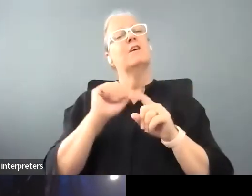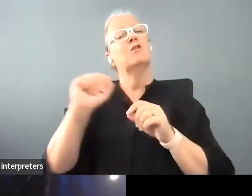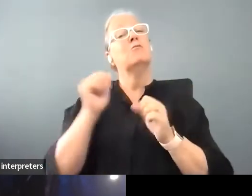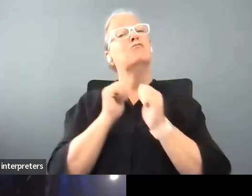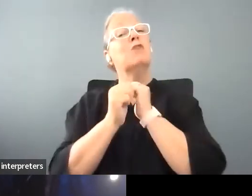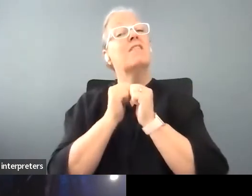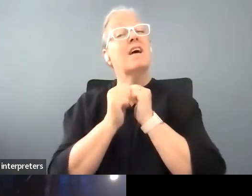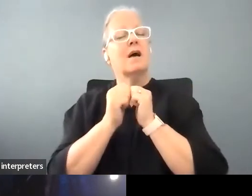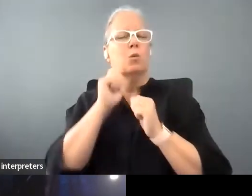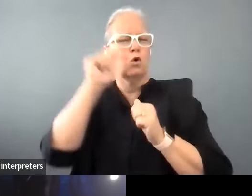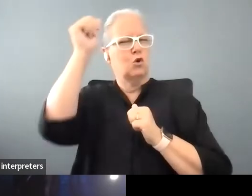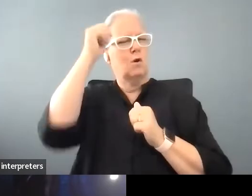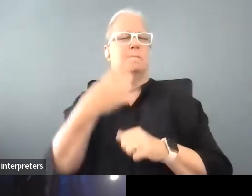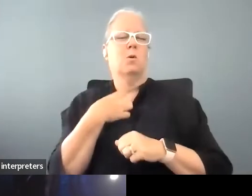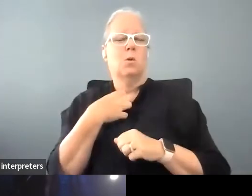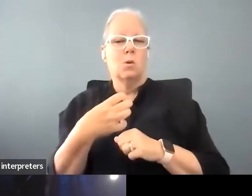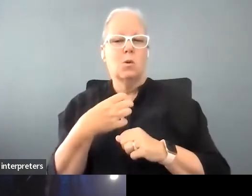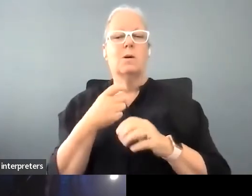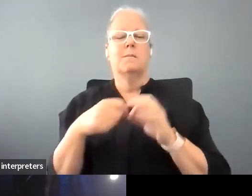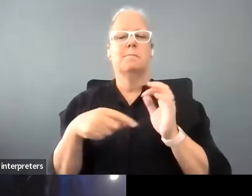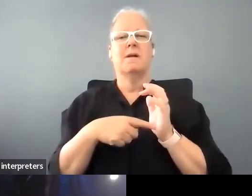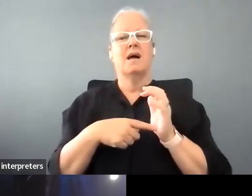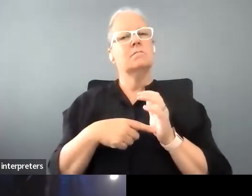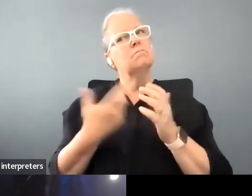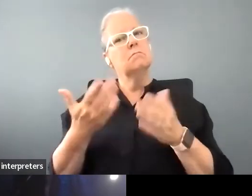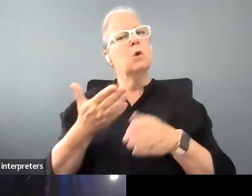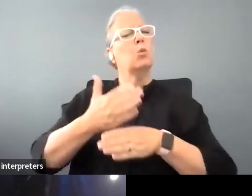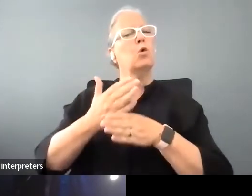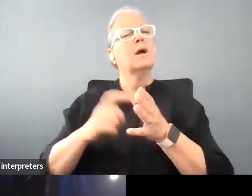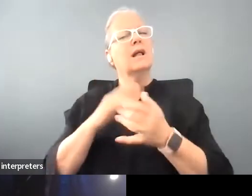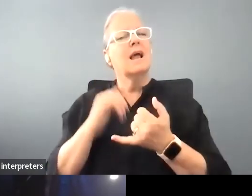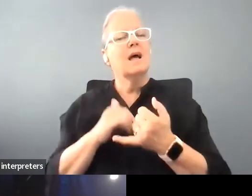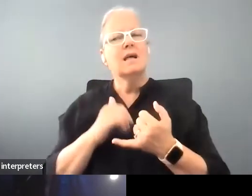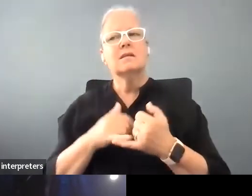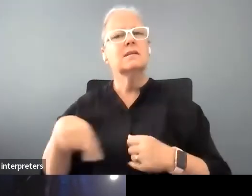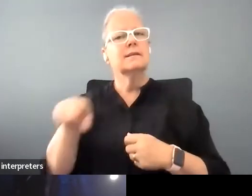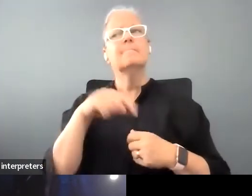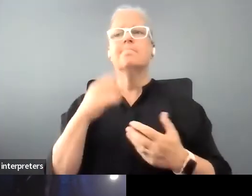think you know they're kind of working class and there was a kind of pride in that the perspective